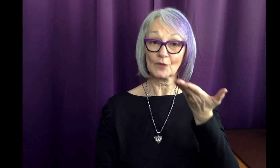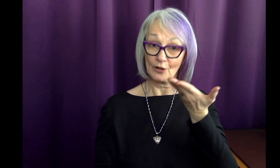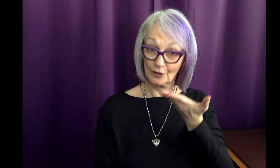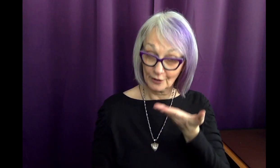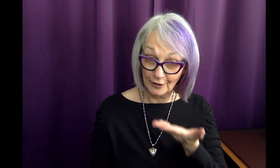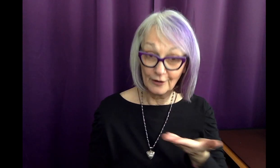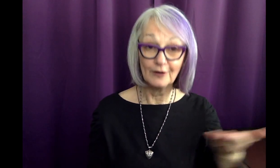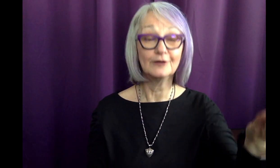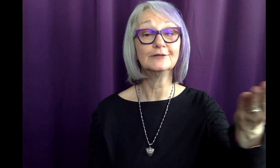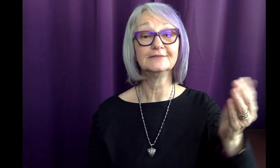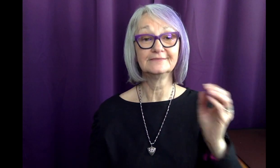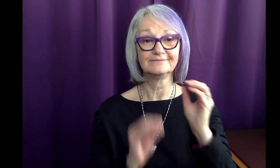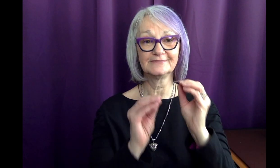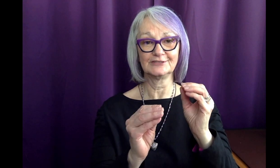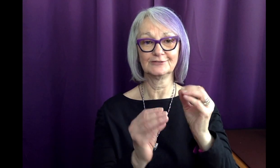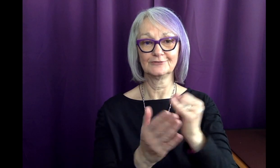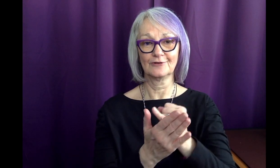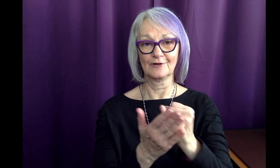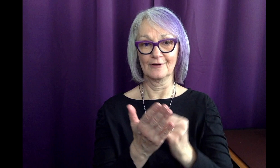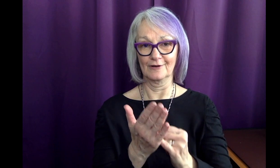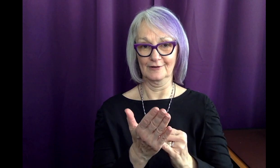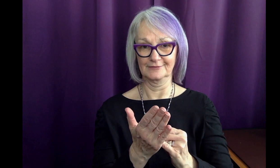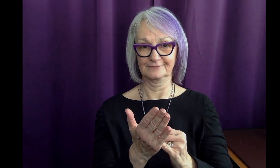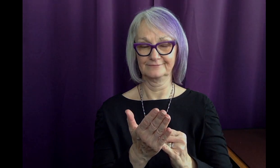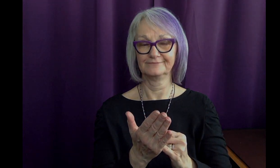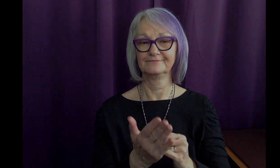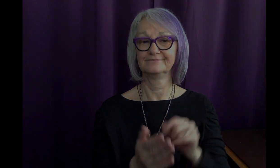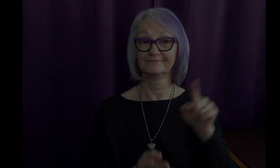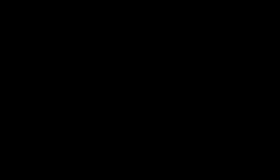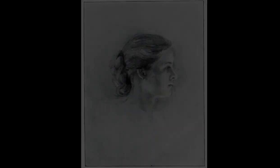Yet, Sarah was hired as an art teacher.